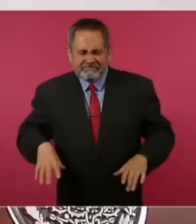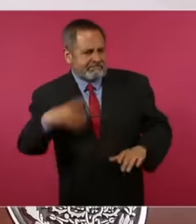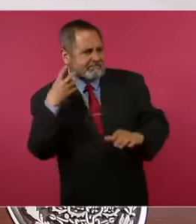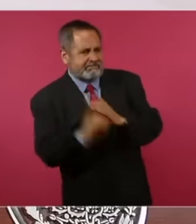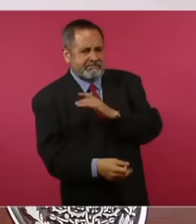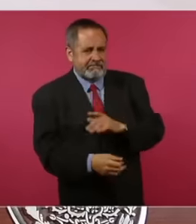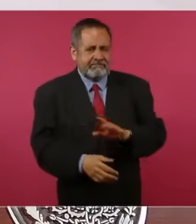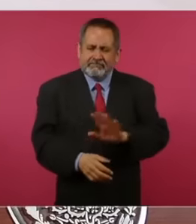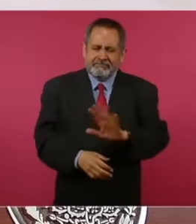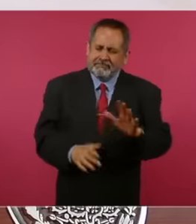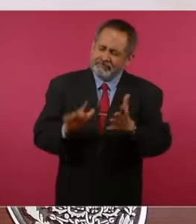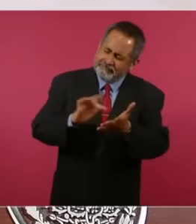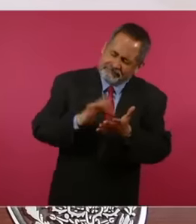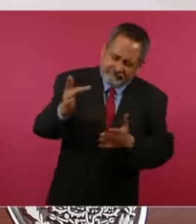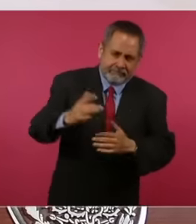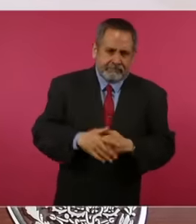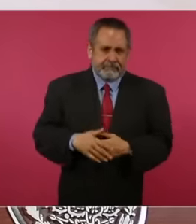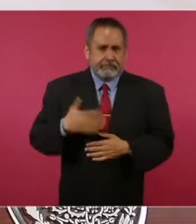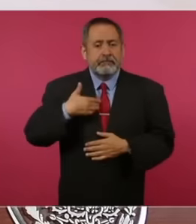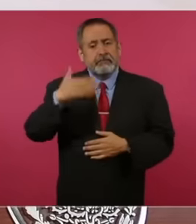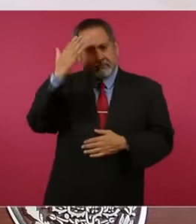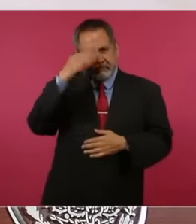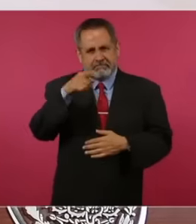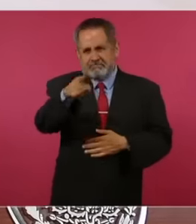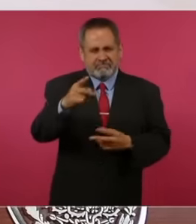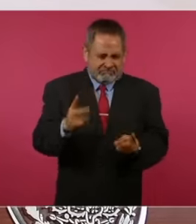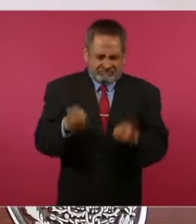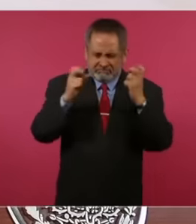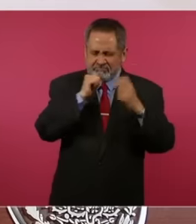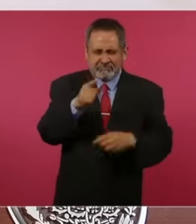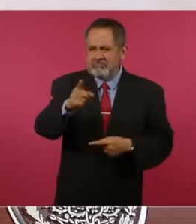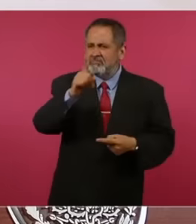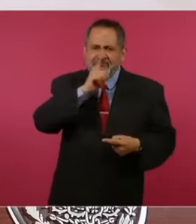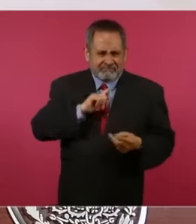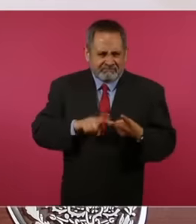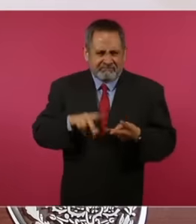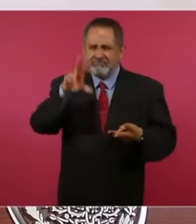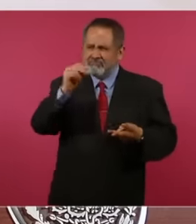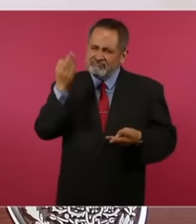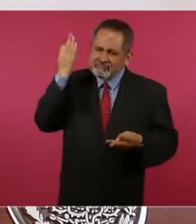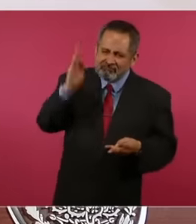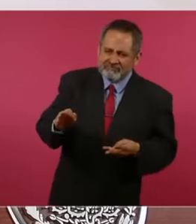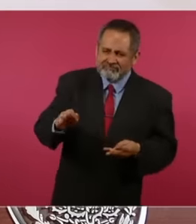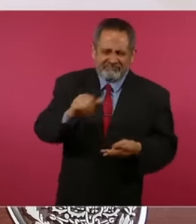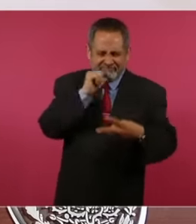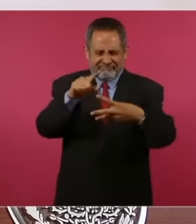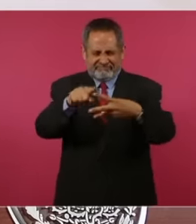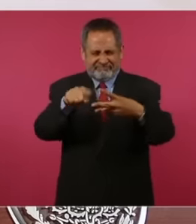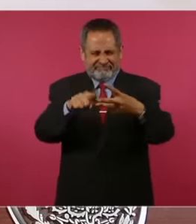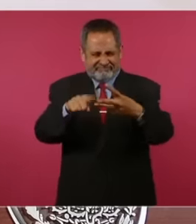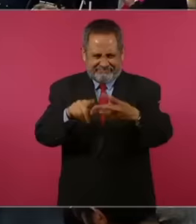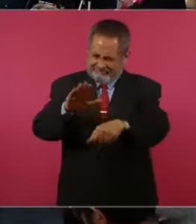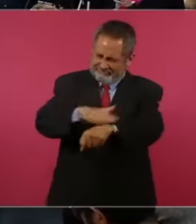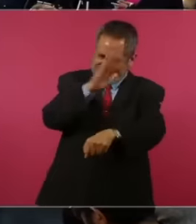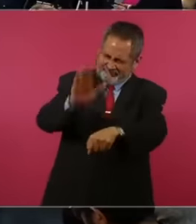we know that you did not steal, you did not lie, and you did not betray the Mexican people. You met